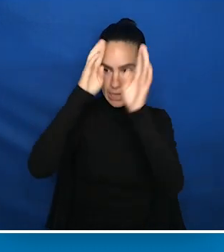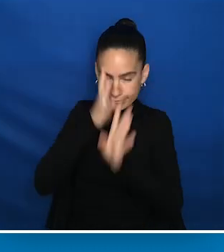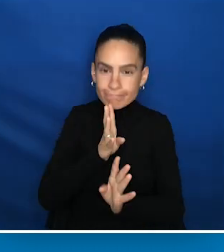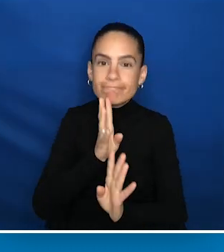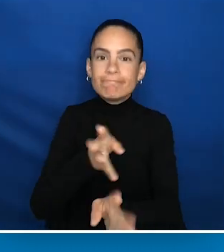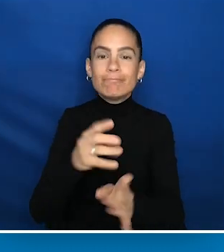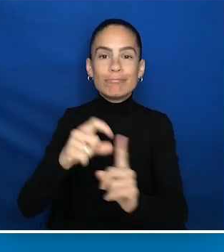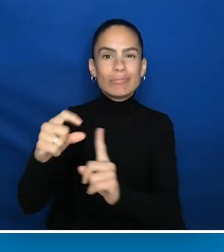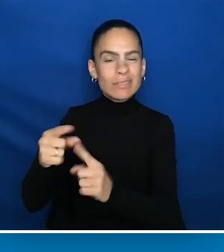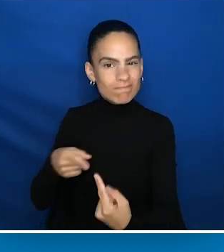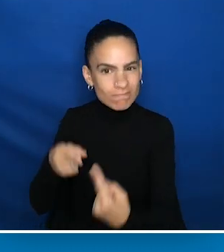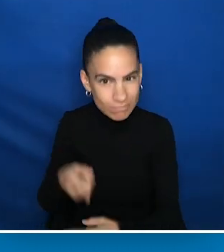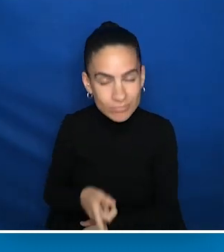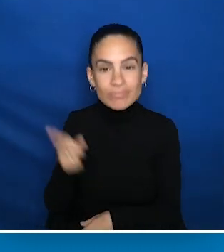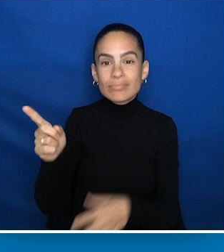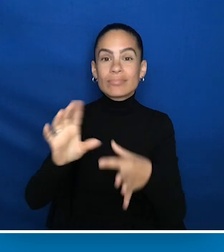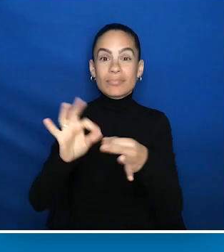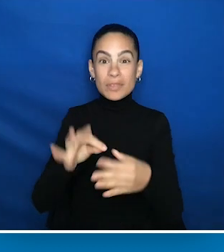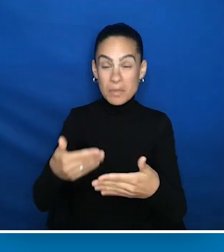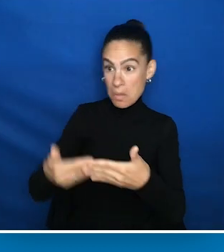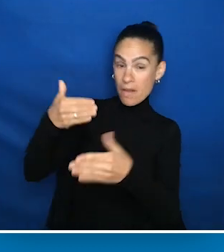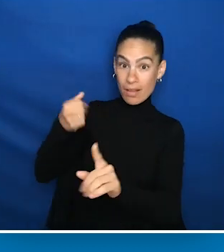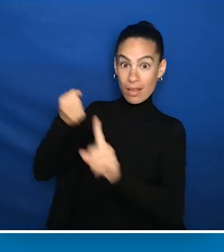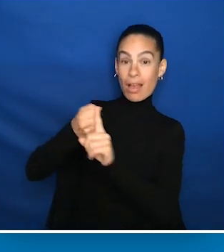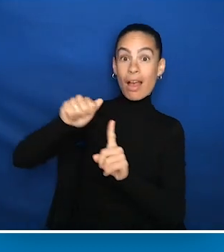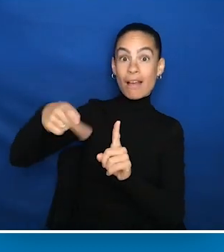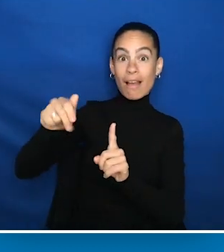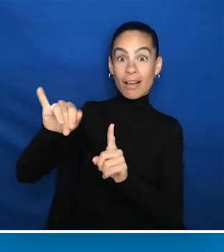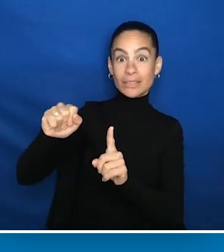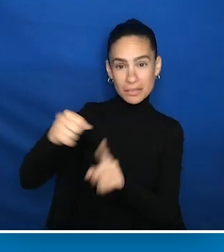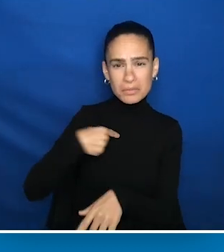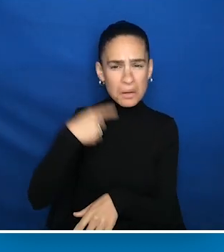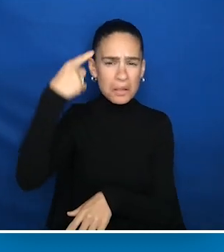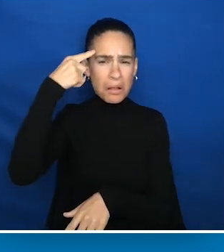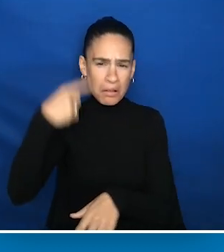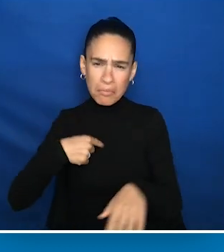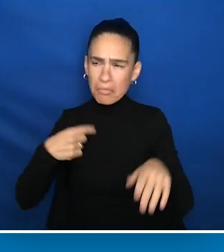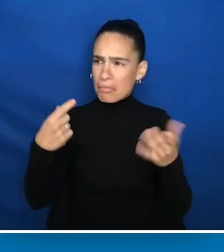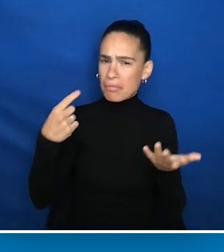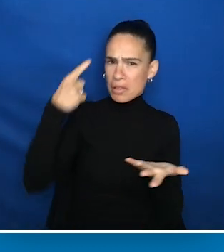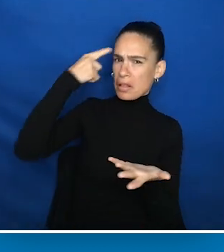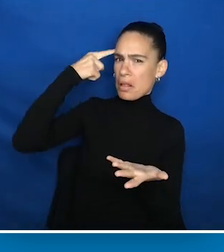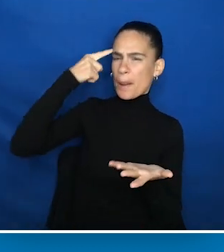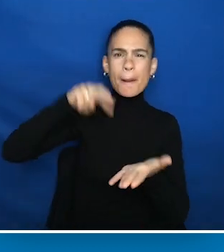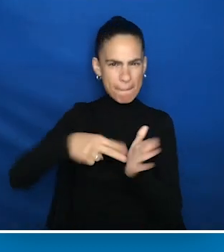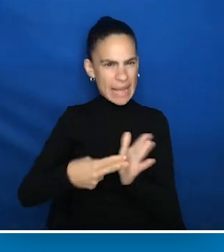"Before my aphasia, I used to feel. I think, therefore, I am. But now I know we come from a deeper place.